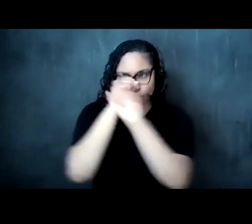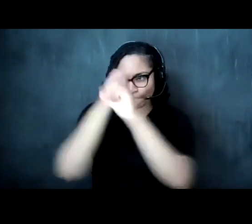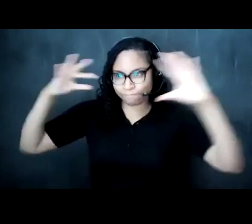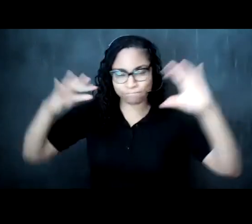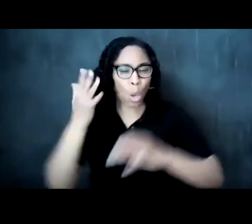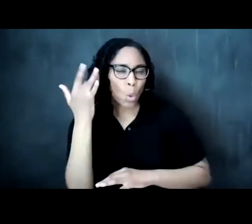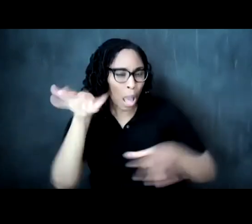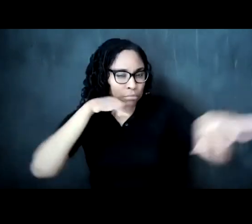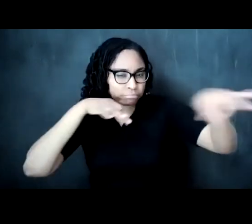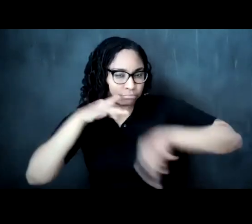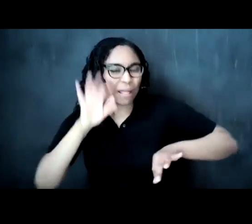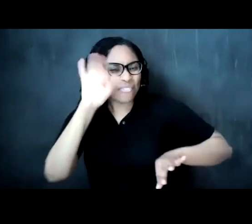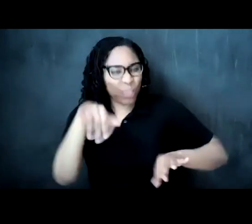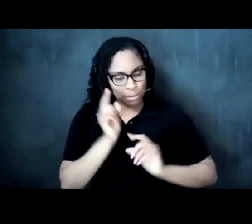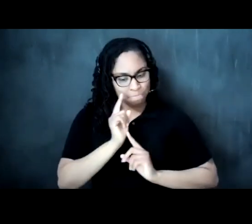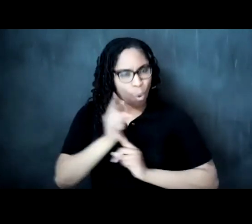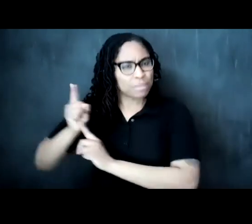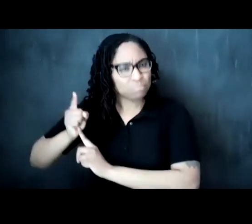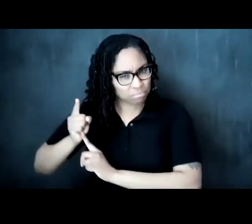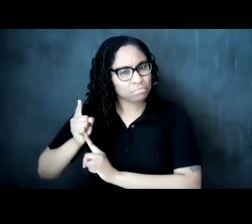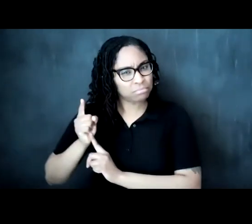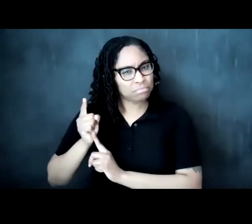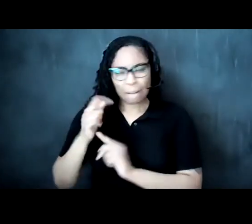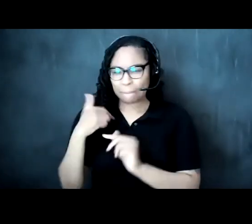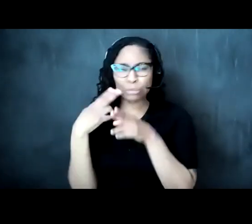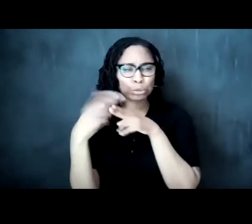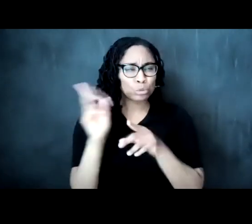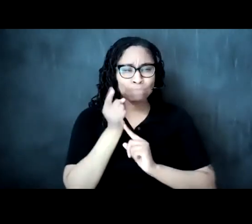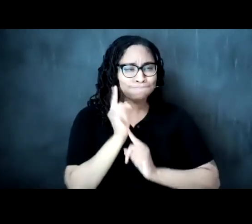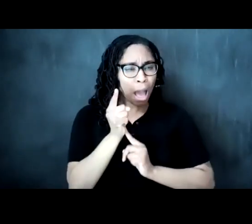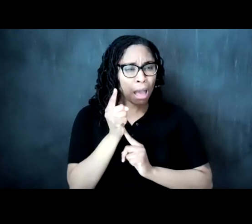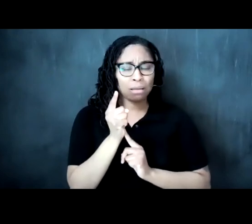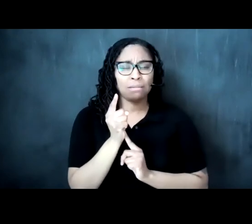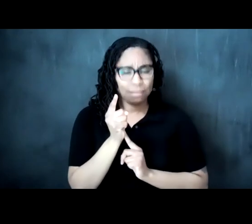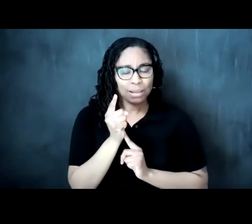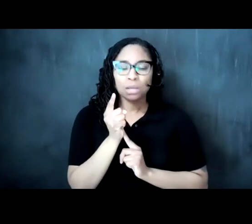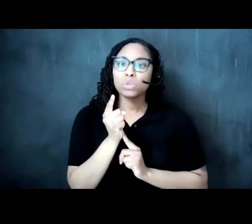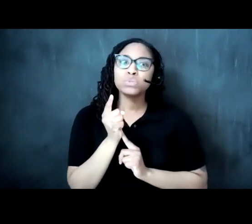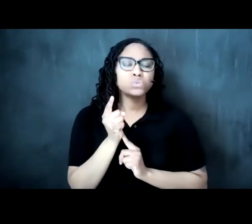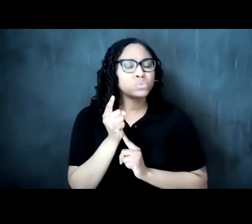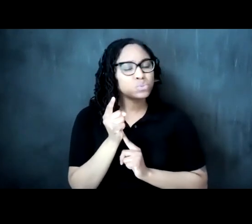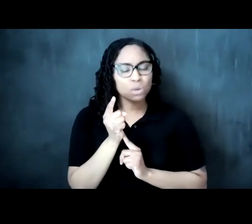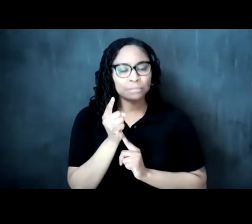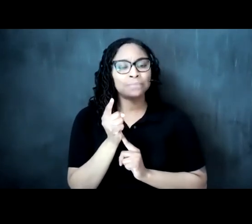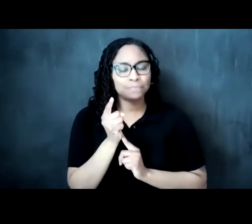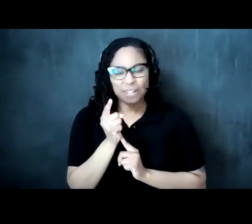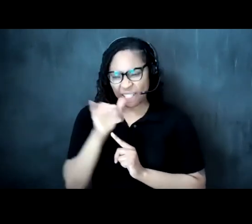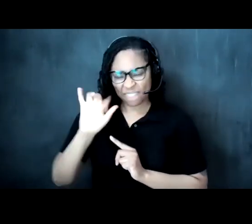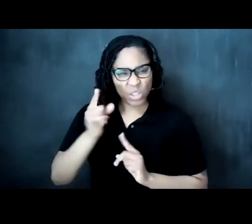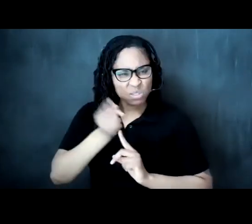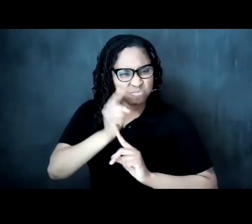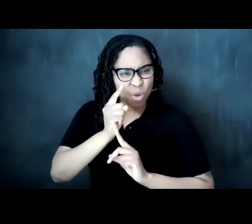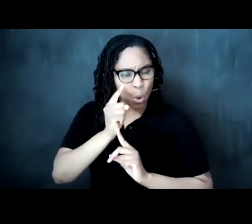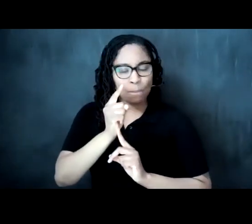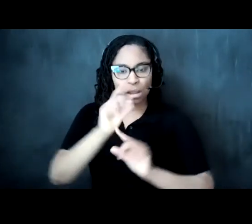these moments right these these snapshots they they reveal to us such an important truth right